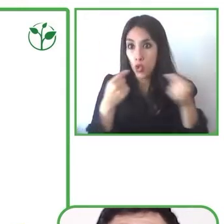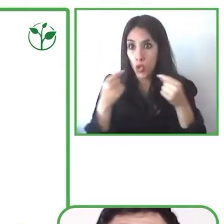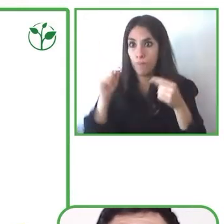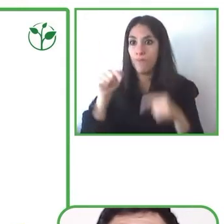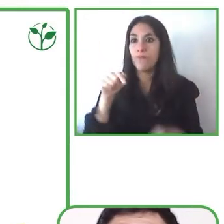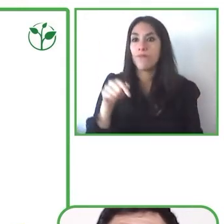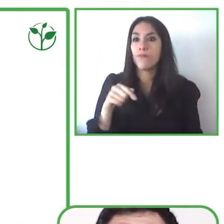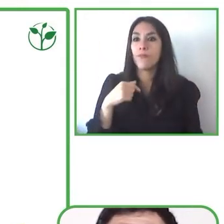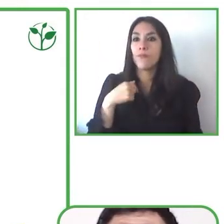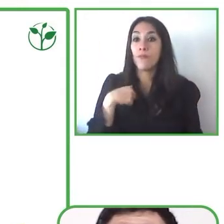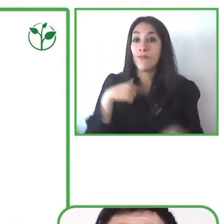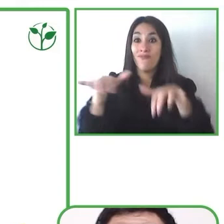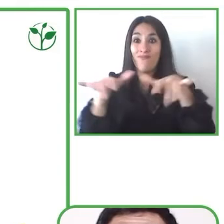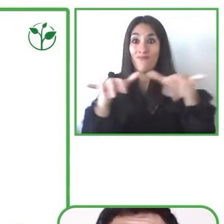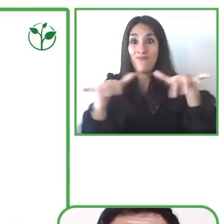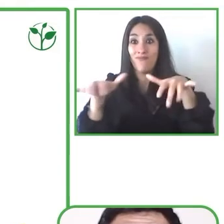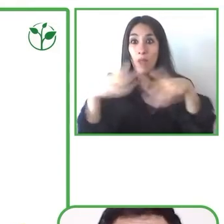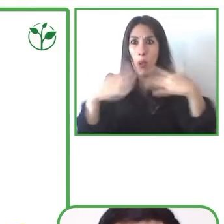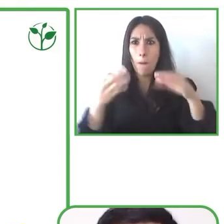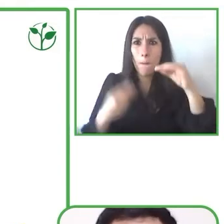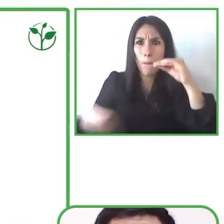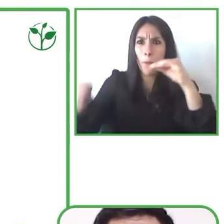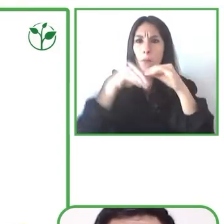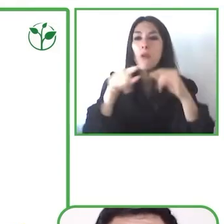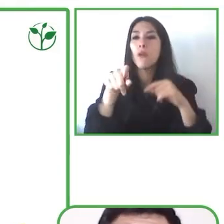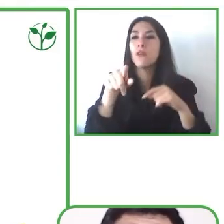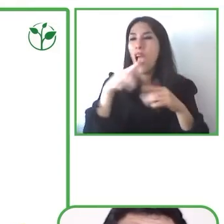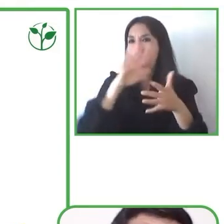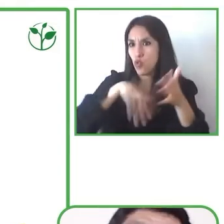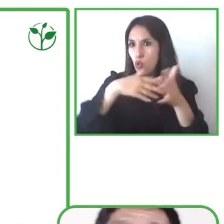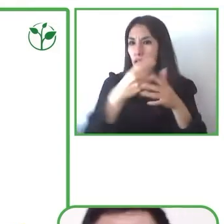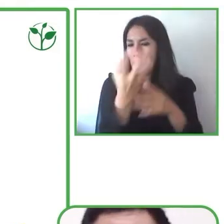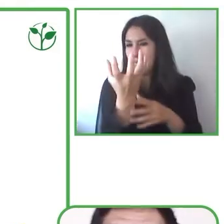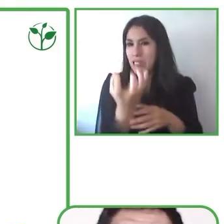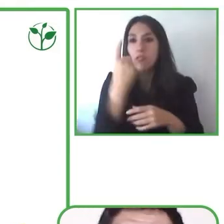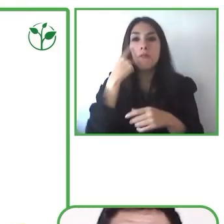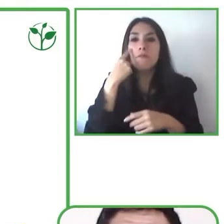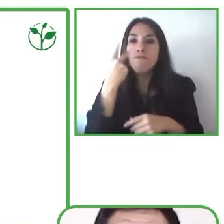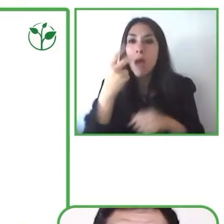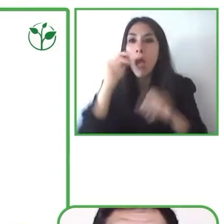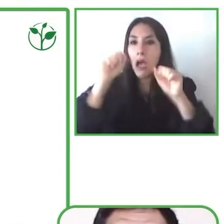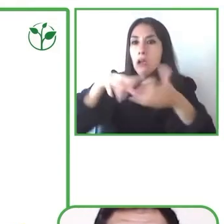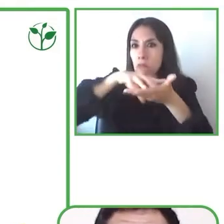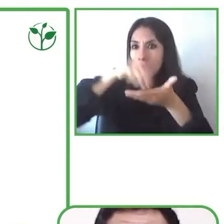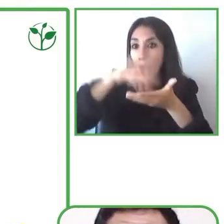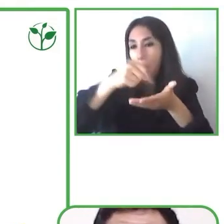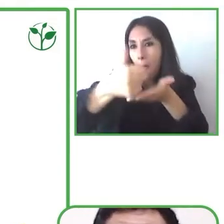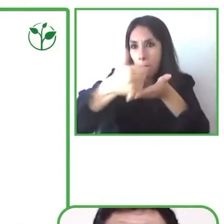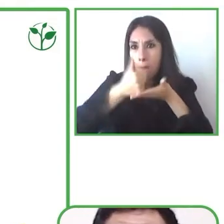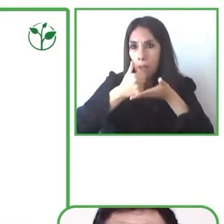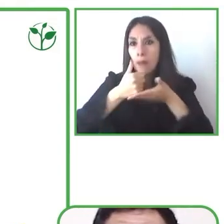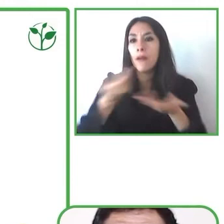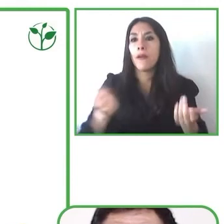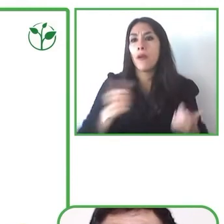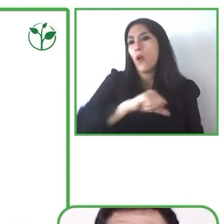the beginning we want to be able to have less or I mean the less changes as